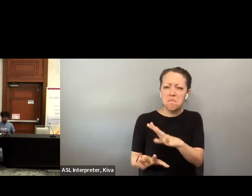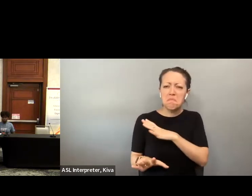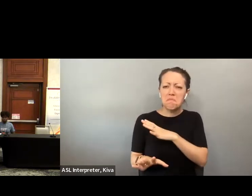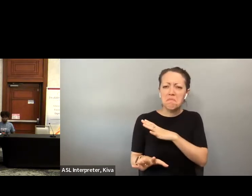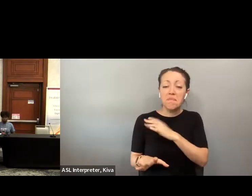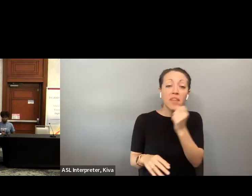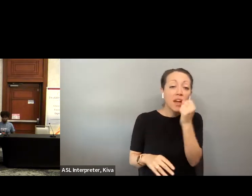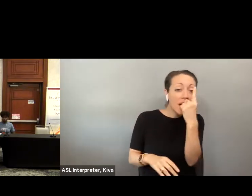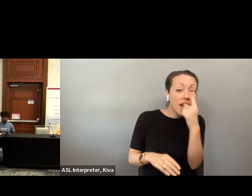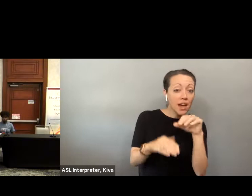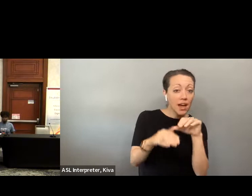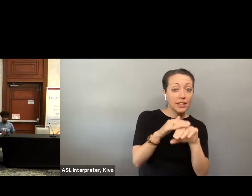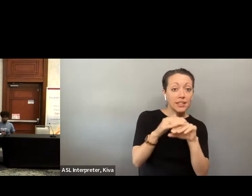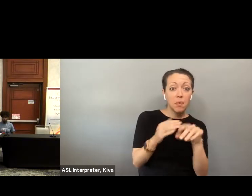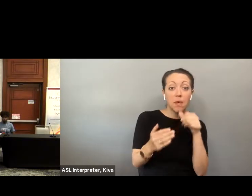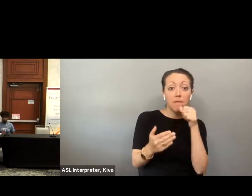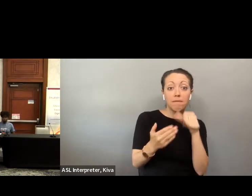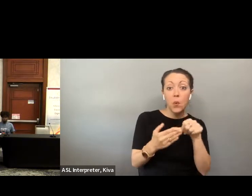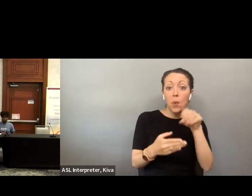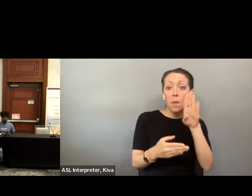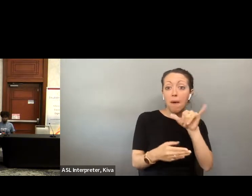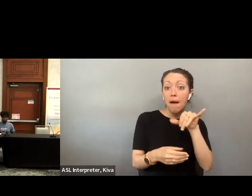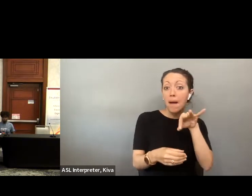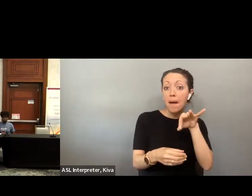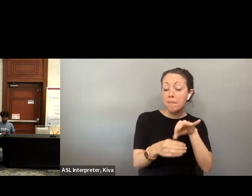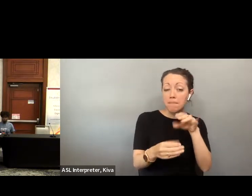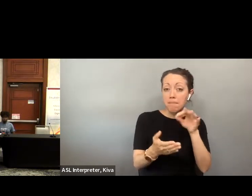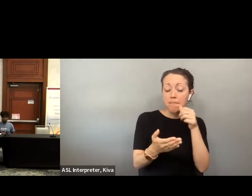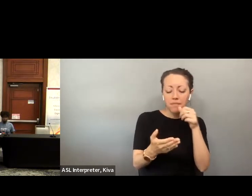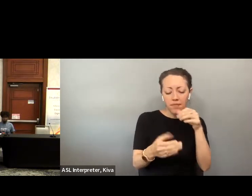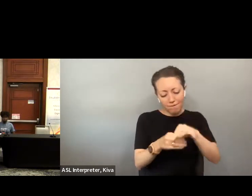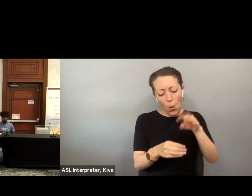We're talking about electronic return, But one of the things we need to look at is accessible. the things we need to look at is